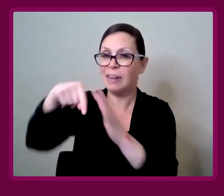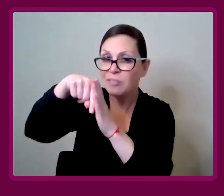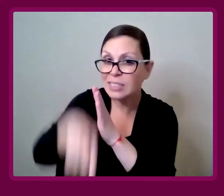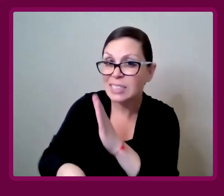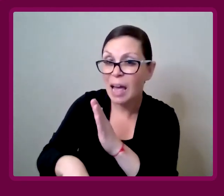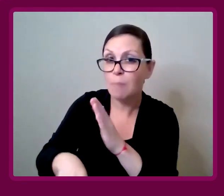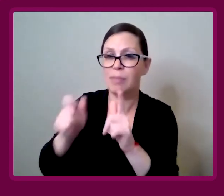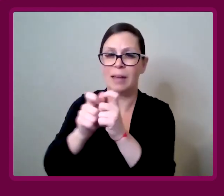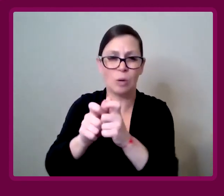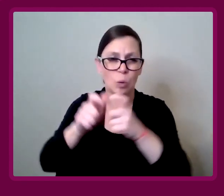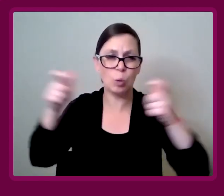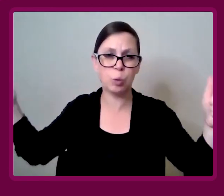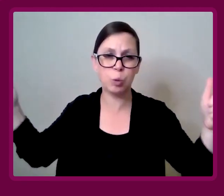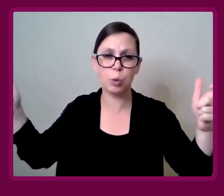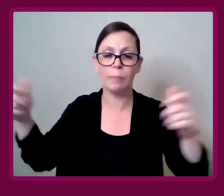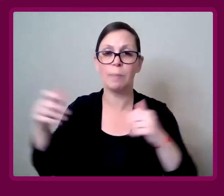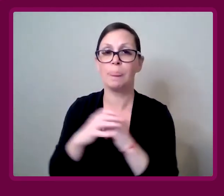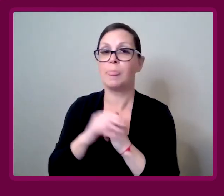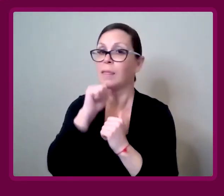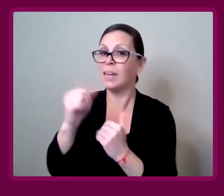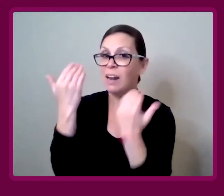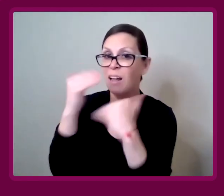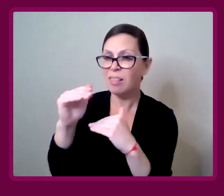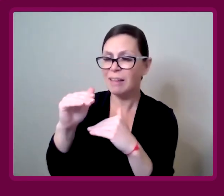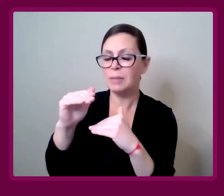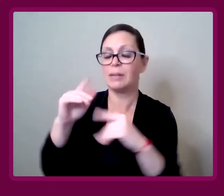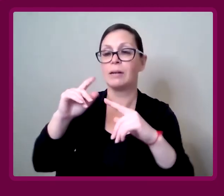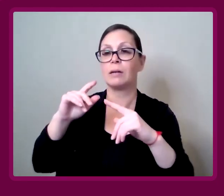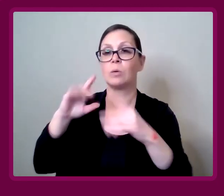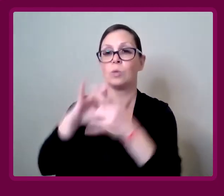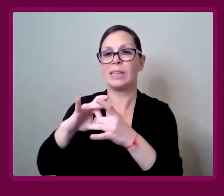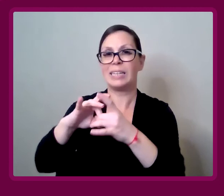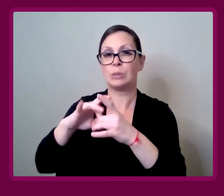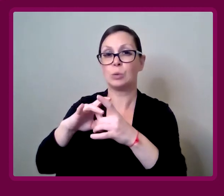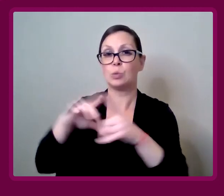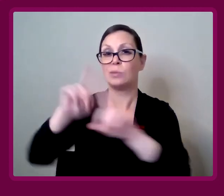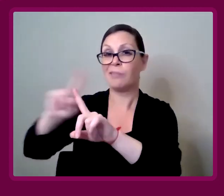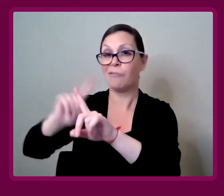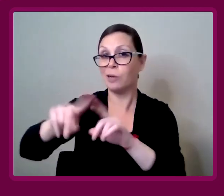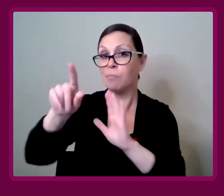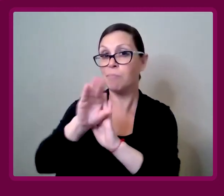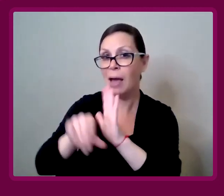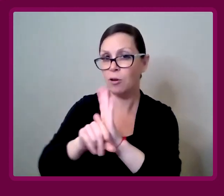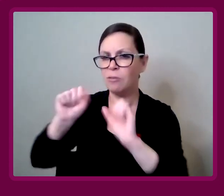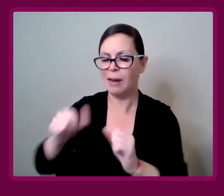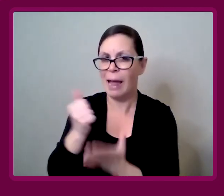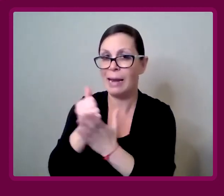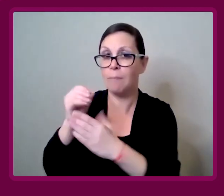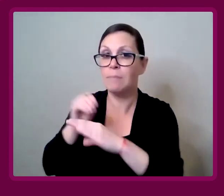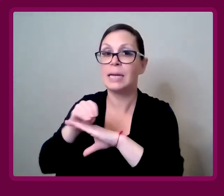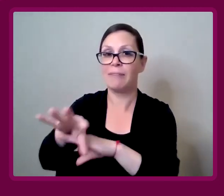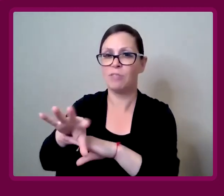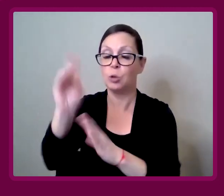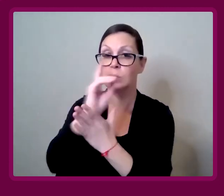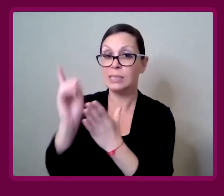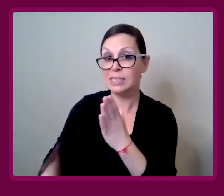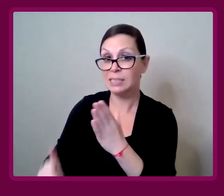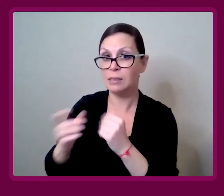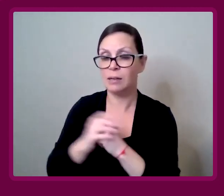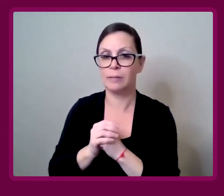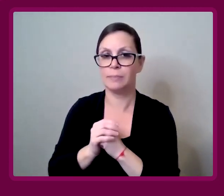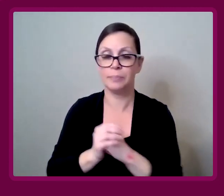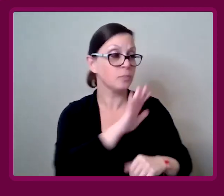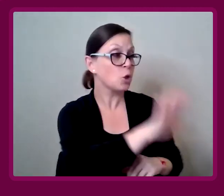That depth and breadth of different background can really help influence a design.